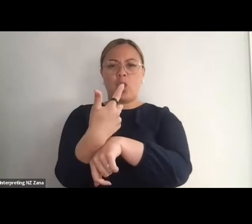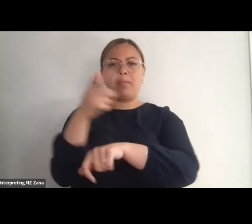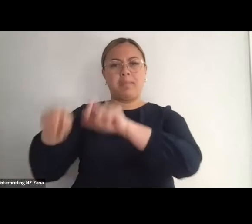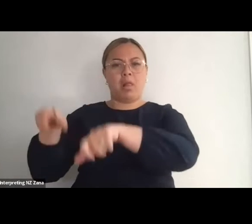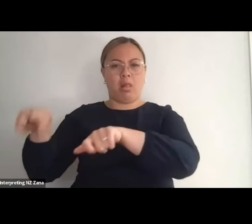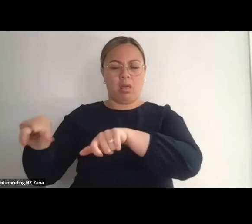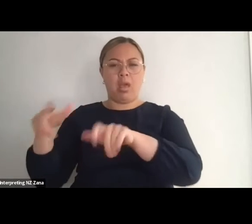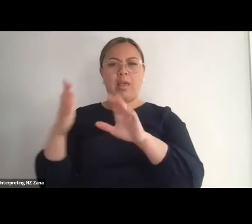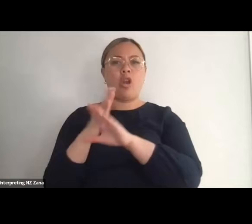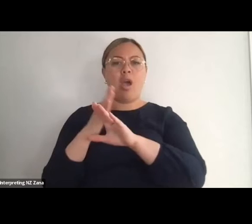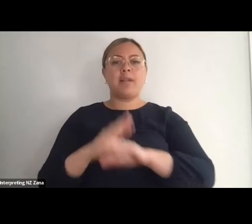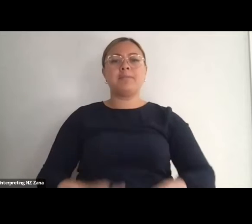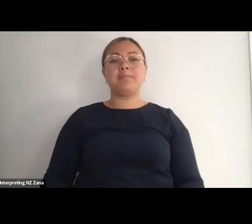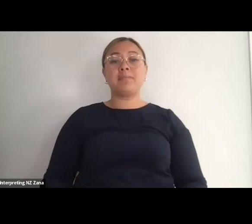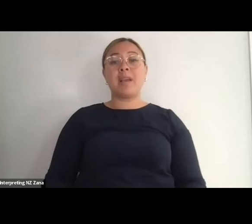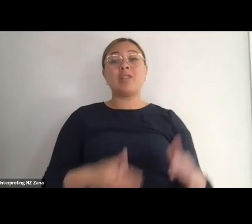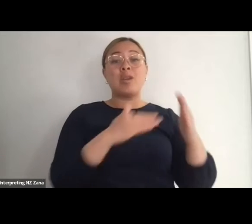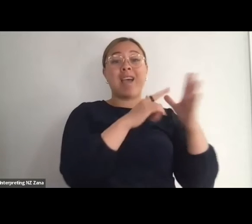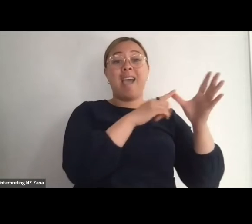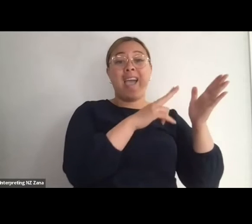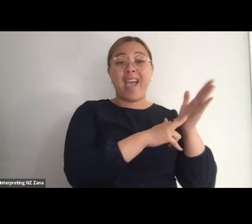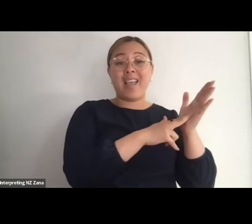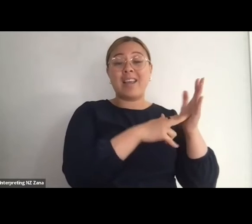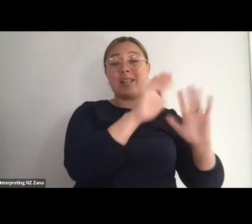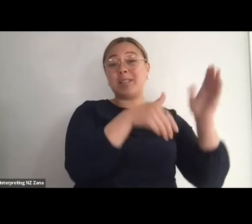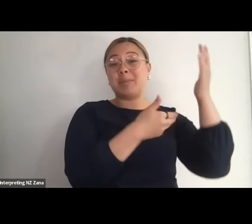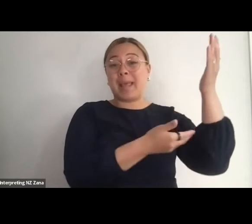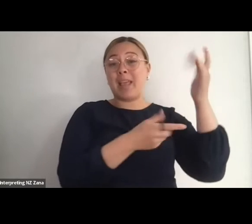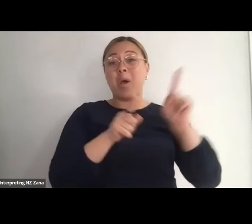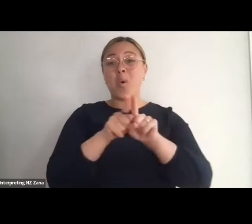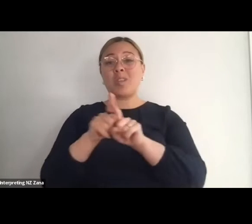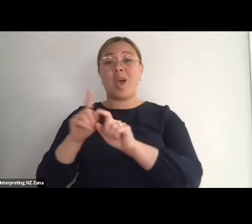and of course our wonderful NZSL interpreters who are joining us today from Platform Interpreting.